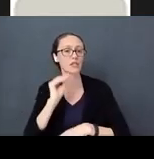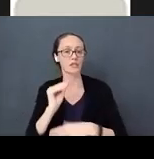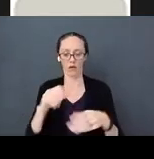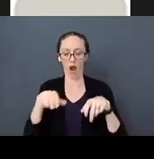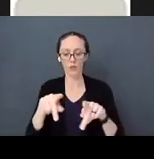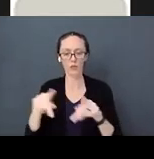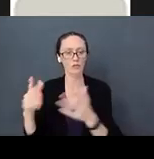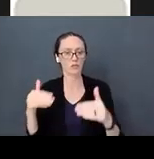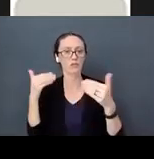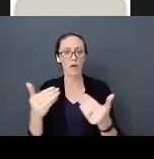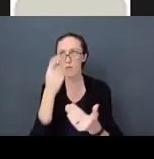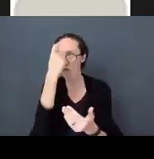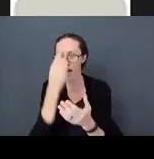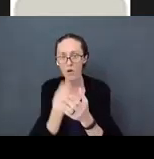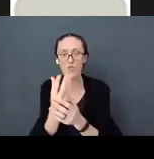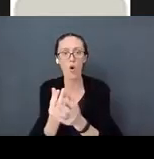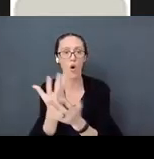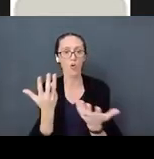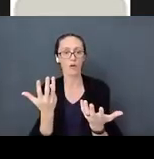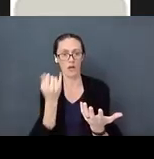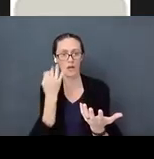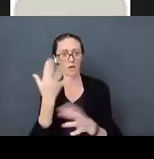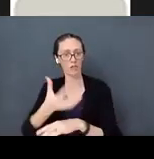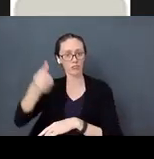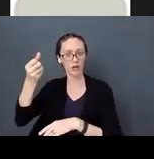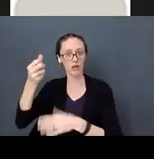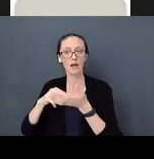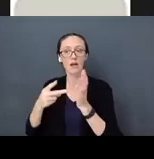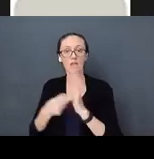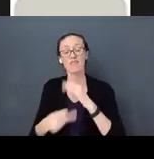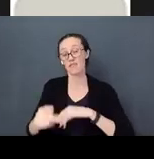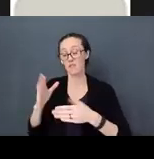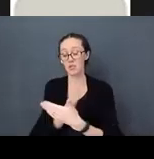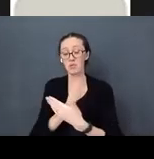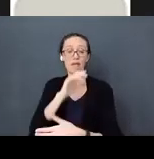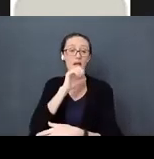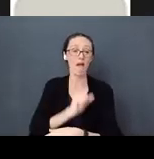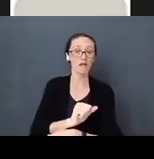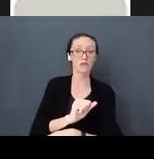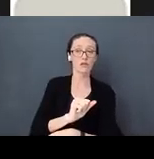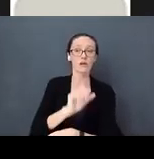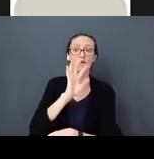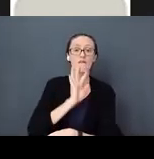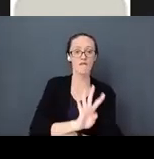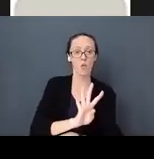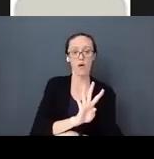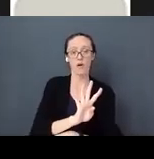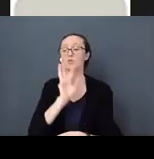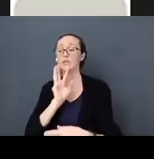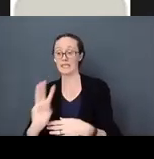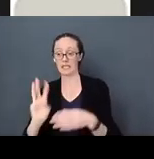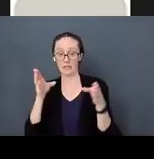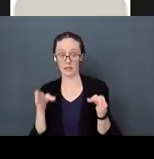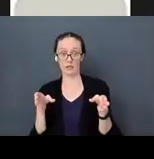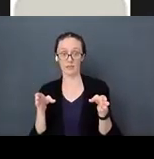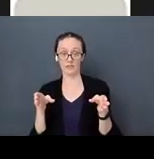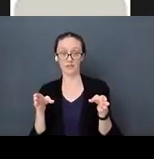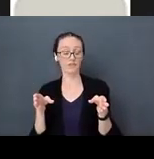all those cells hanging out there between the ages of 4 and 6 those neurons, those